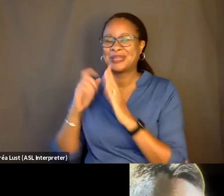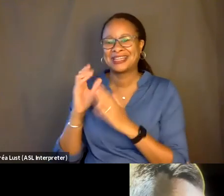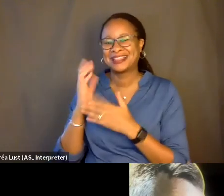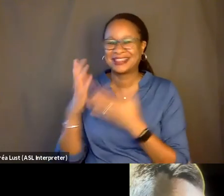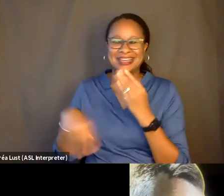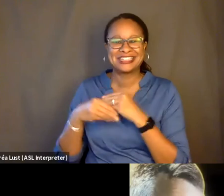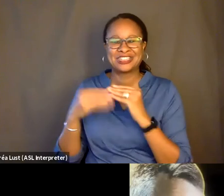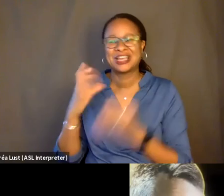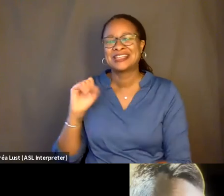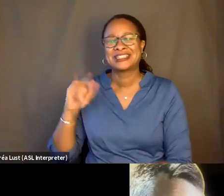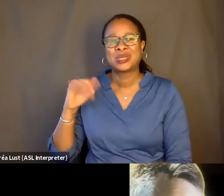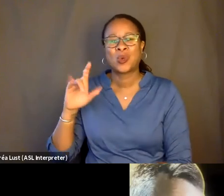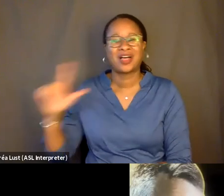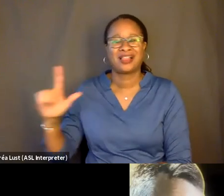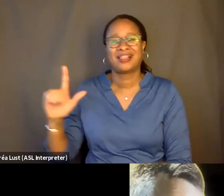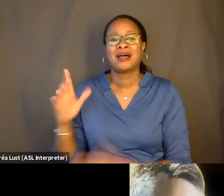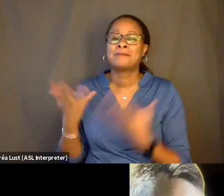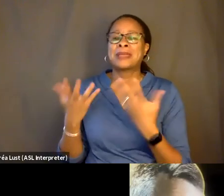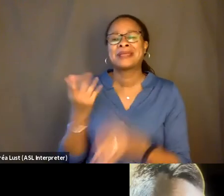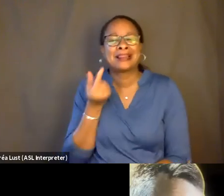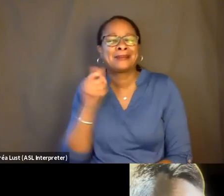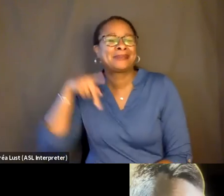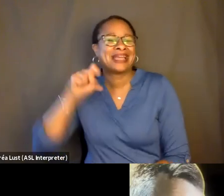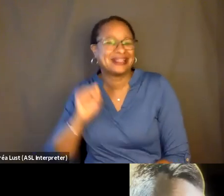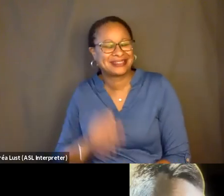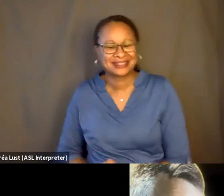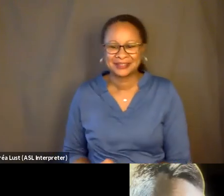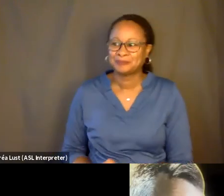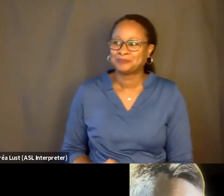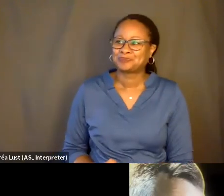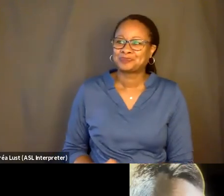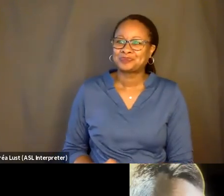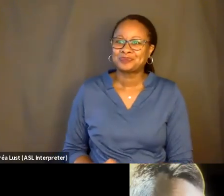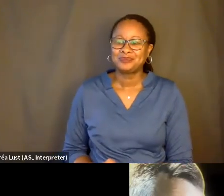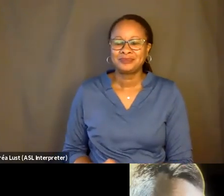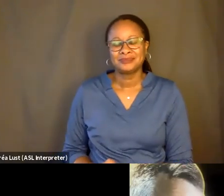A little short-film extra. So I assume you-- you required everyone, all the caretakers at the facility,